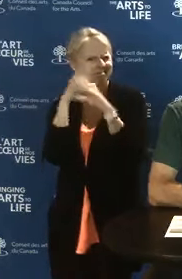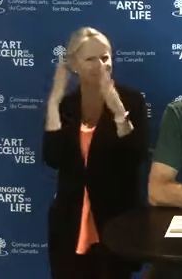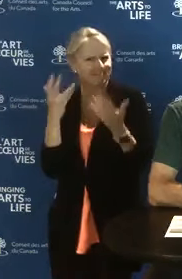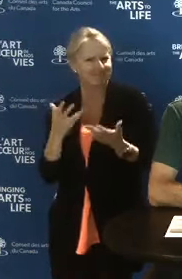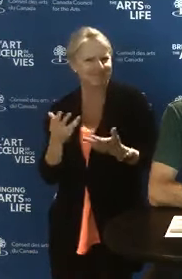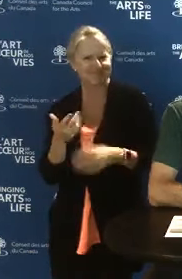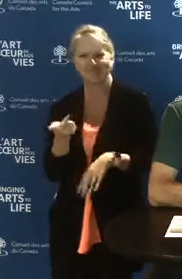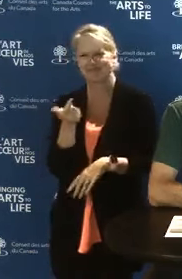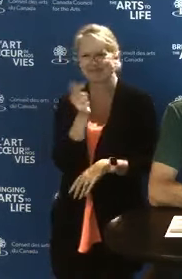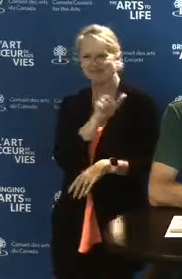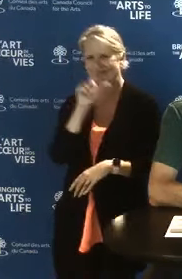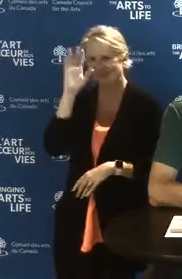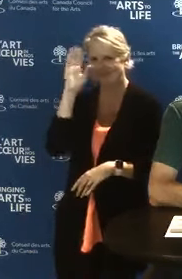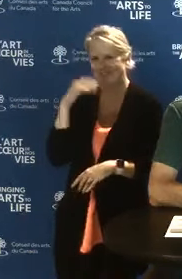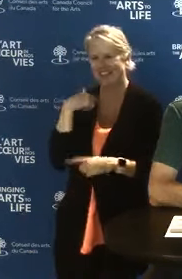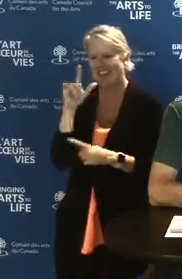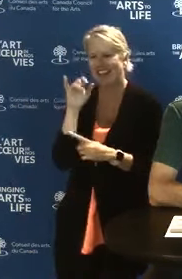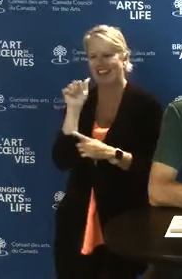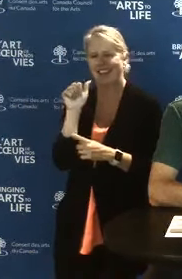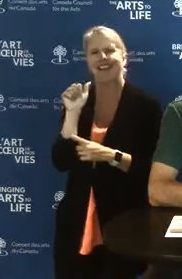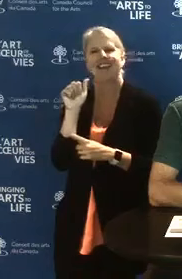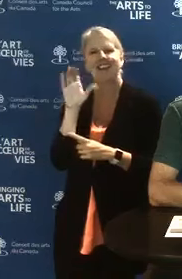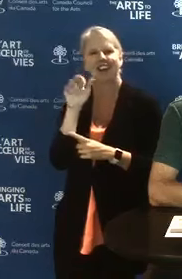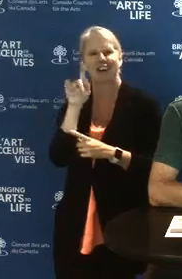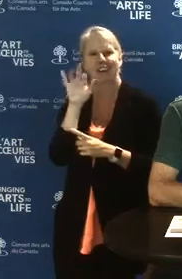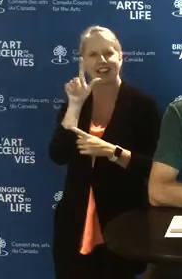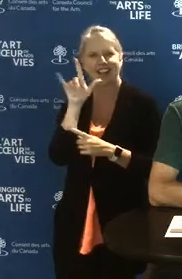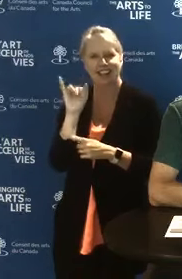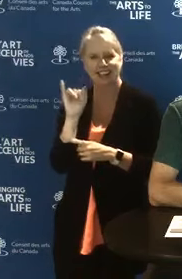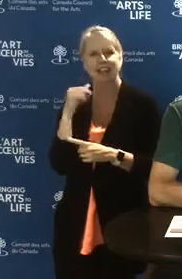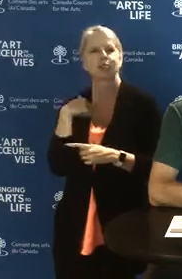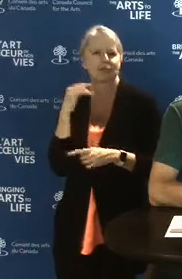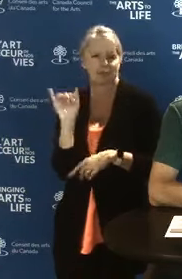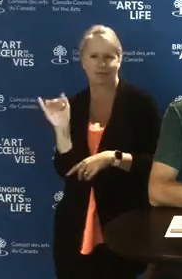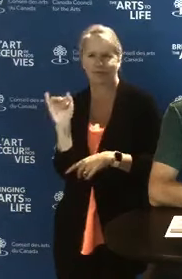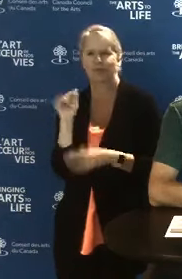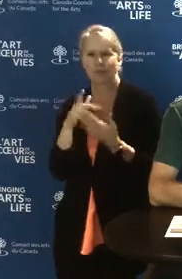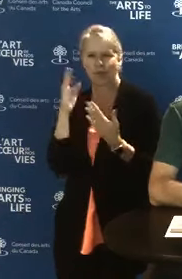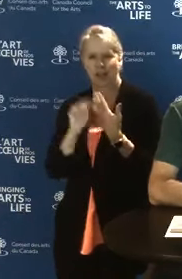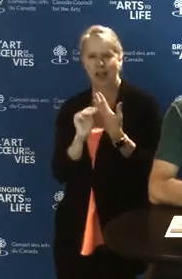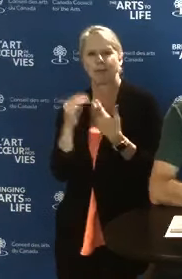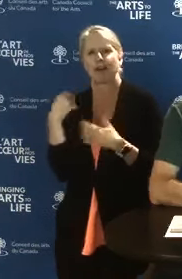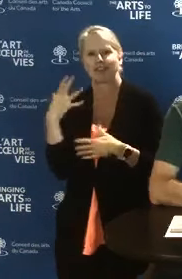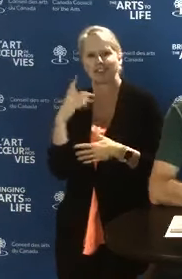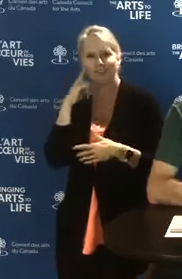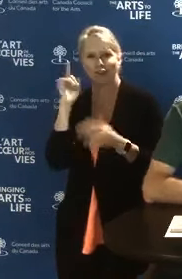Hi, my name is Alea Cardarelli and I am also a program officer of the Digital Strategy Fund.